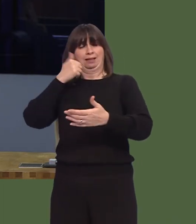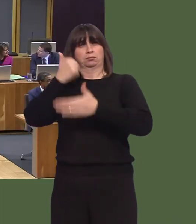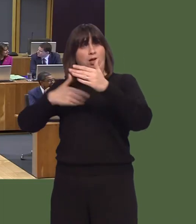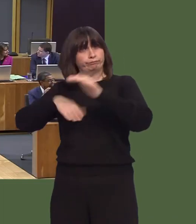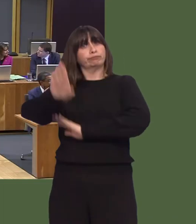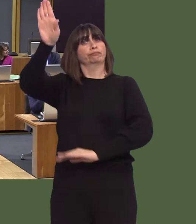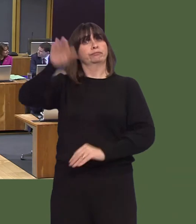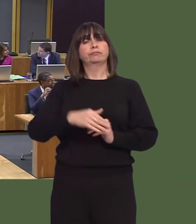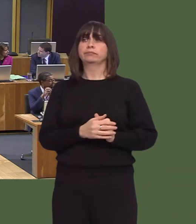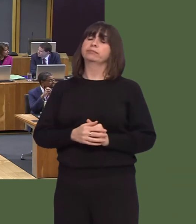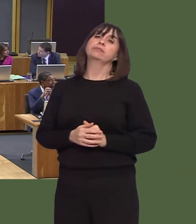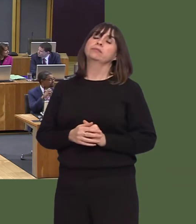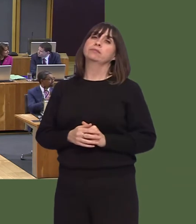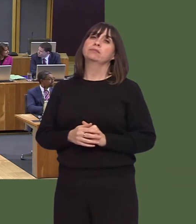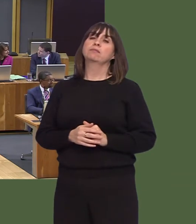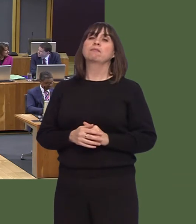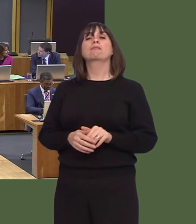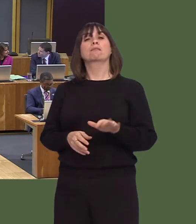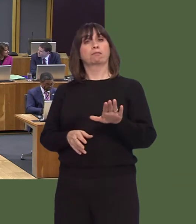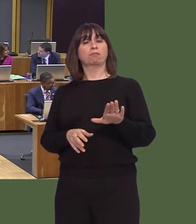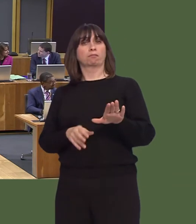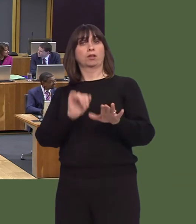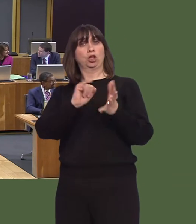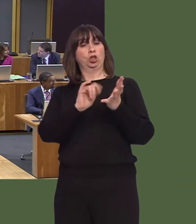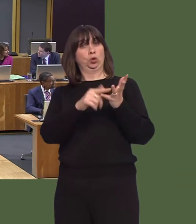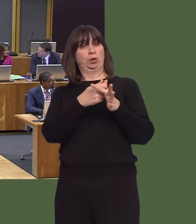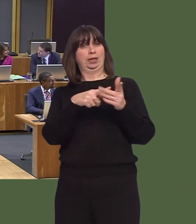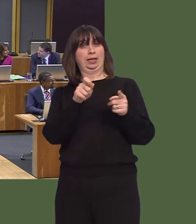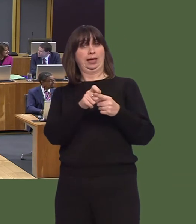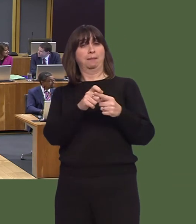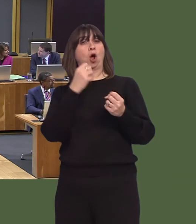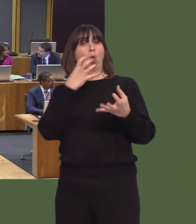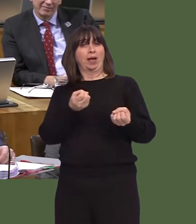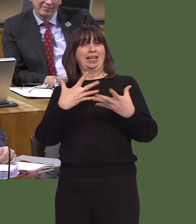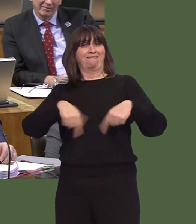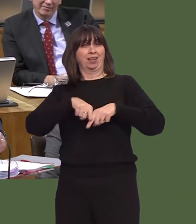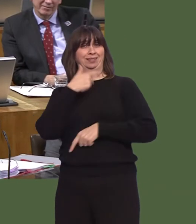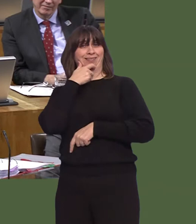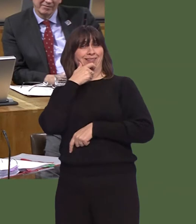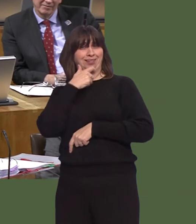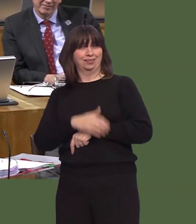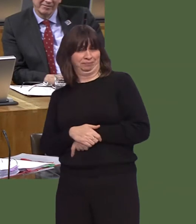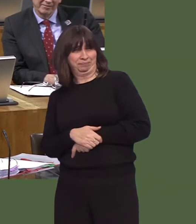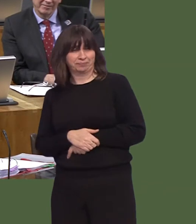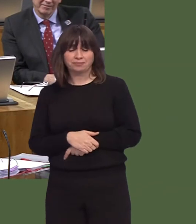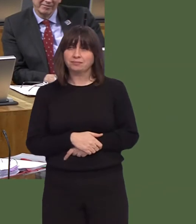Carwyn Jones AM: First of all, I don't begrudge his party's ability to provide us with entertainment, as he rightly pointed out.